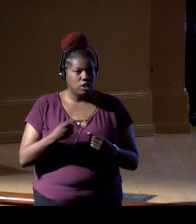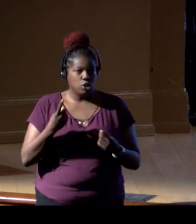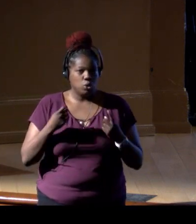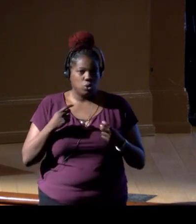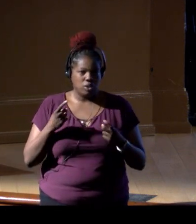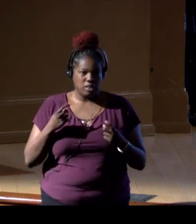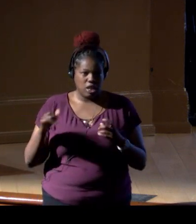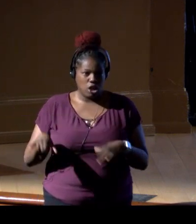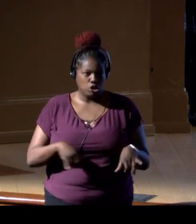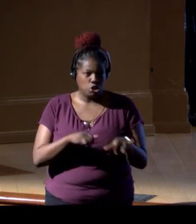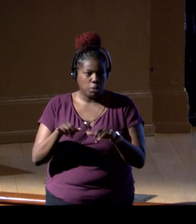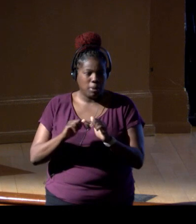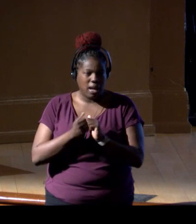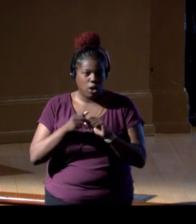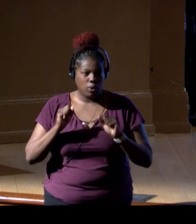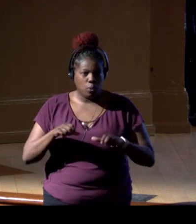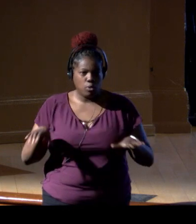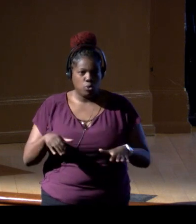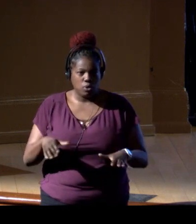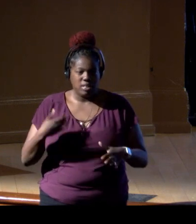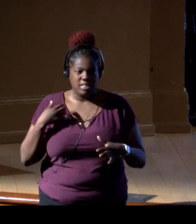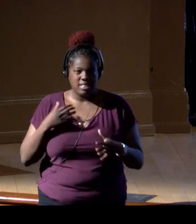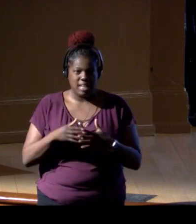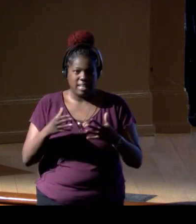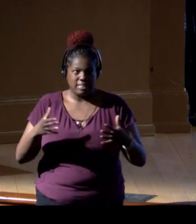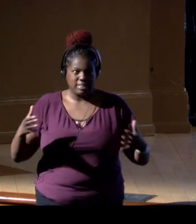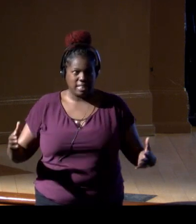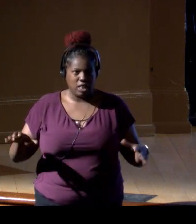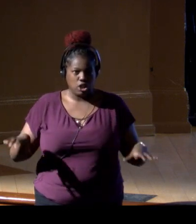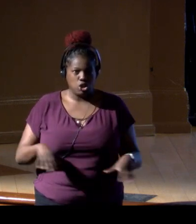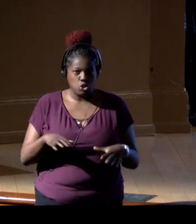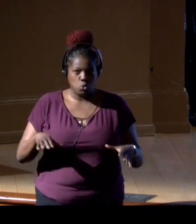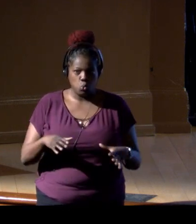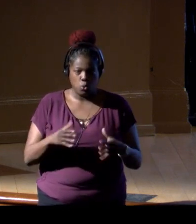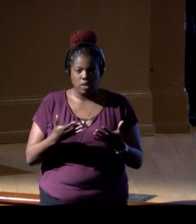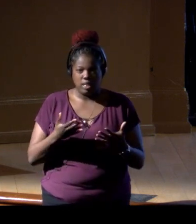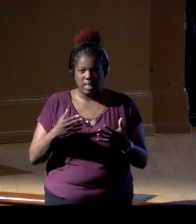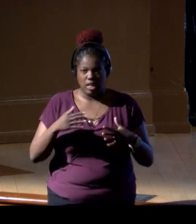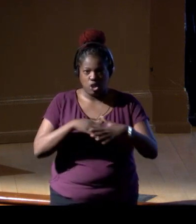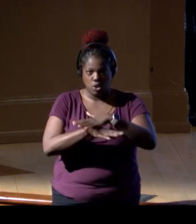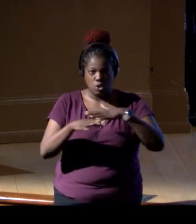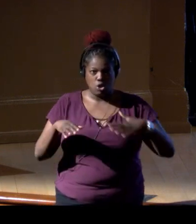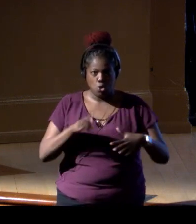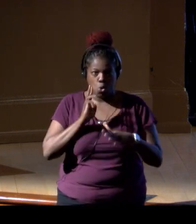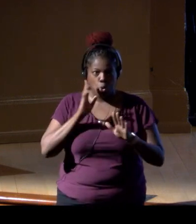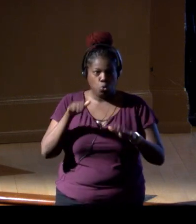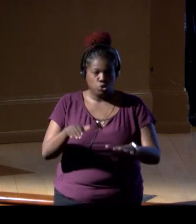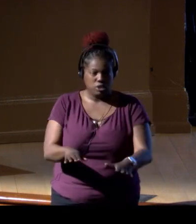How can we do this and scale and do that in large scale out in the ocean? So that's some of the things